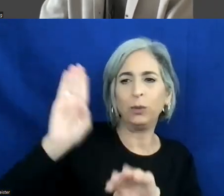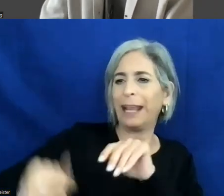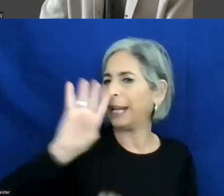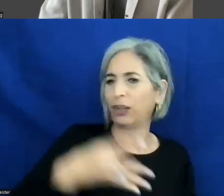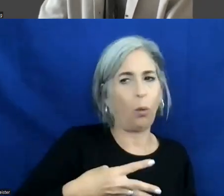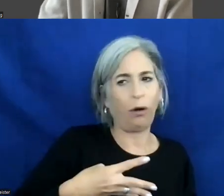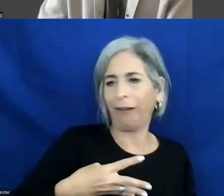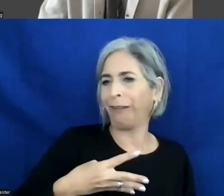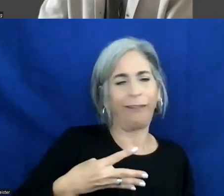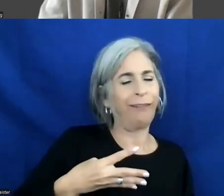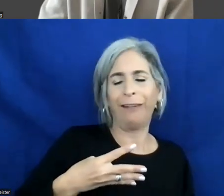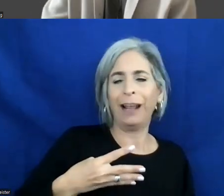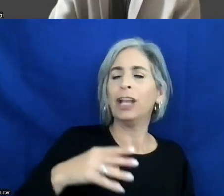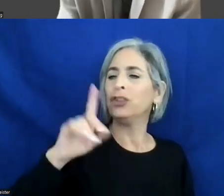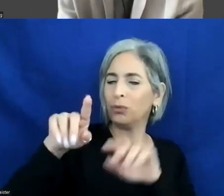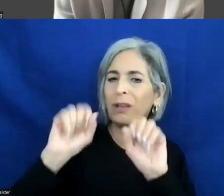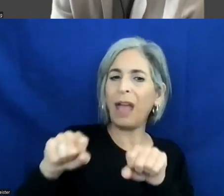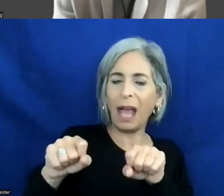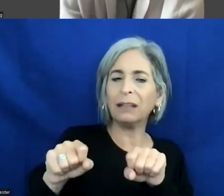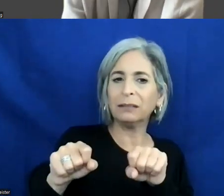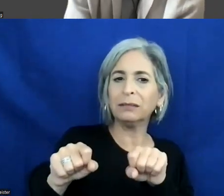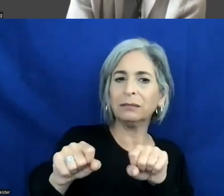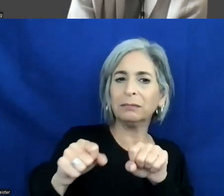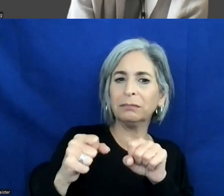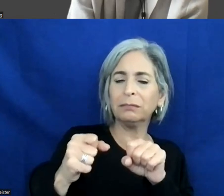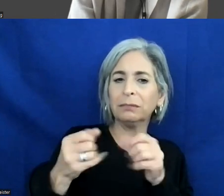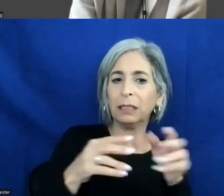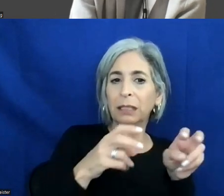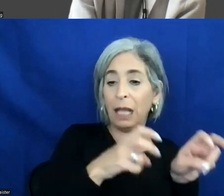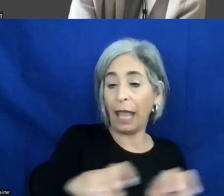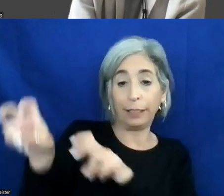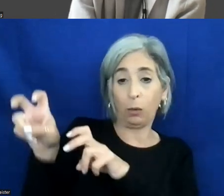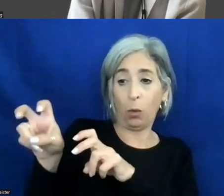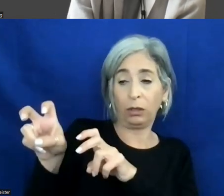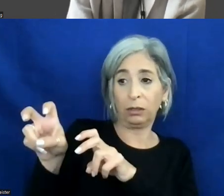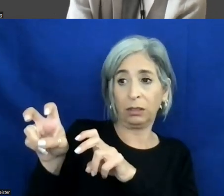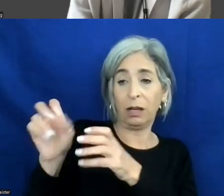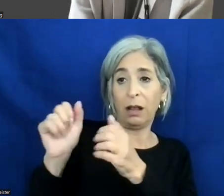There are ways you can export various versions of the design, you can export a